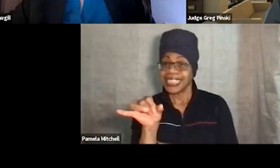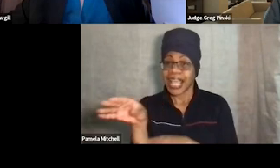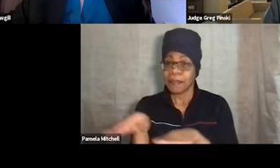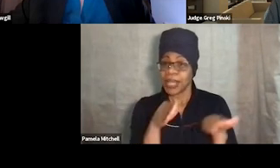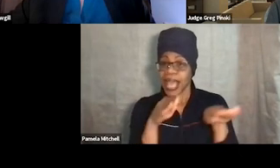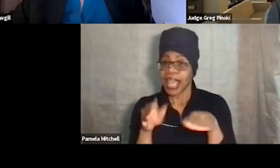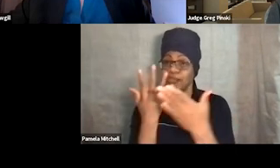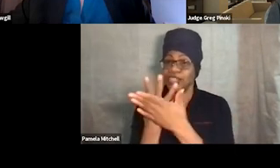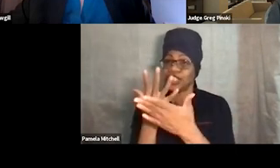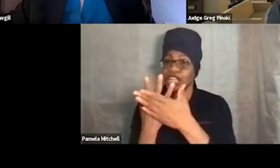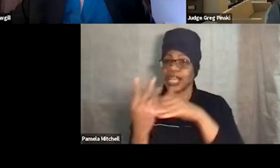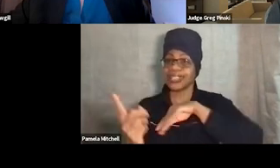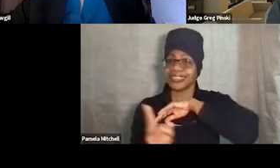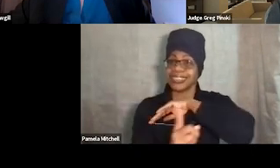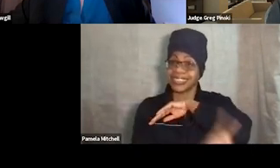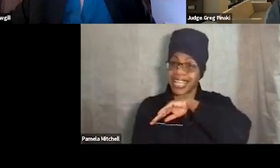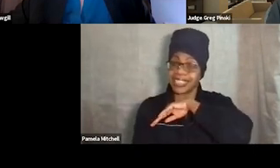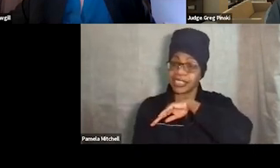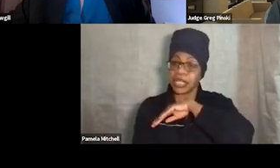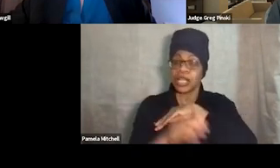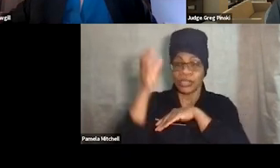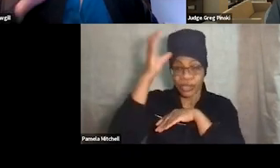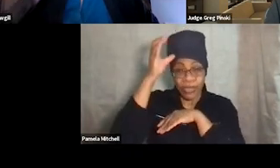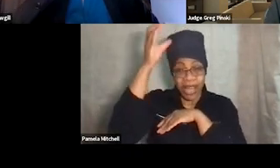And so the concept of flash incarceration works